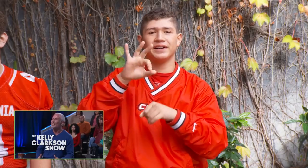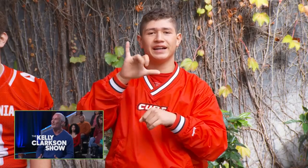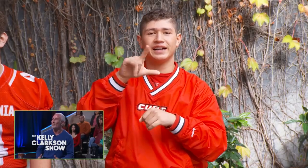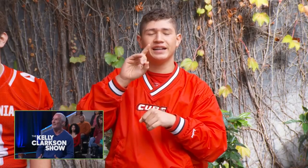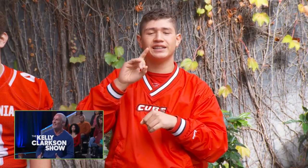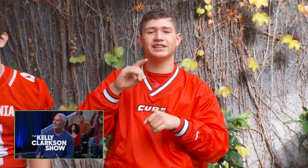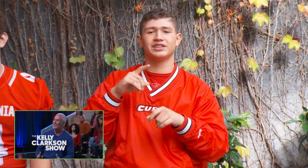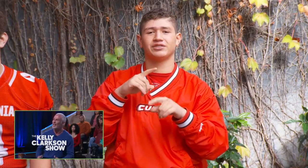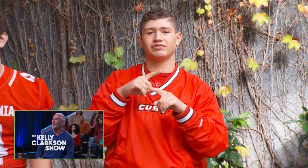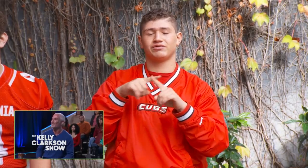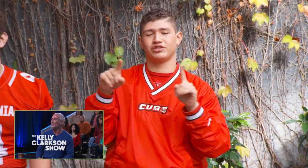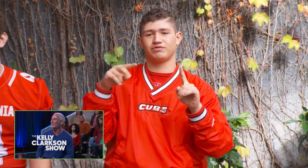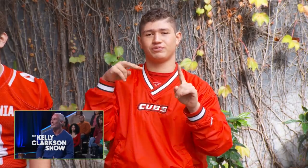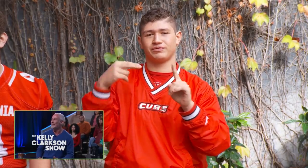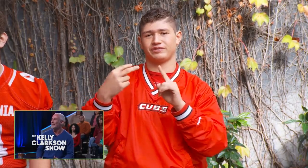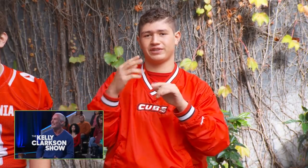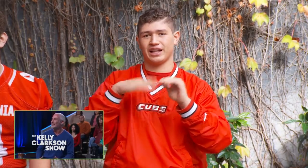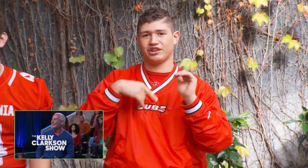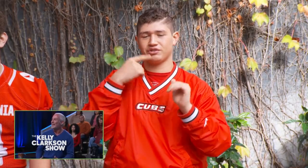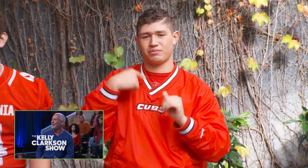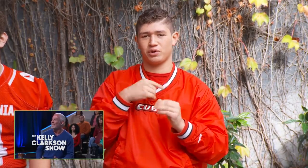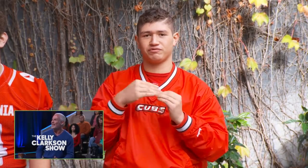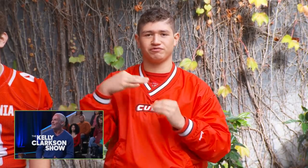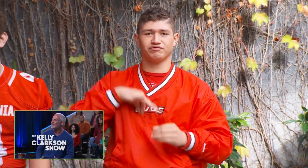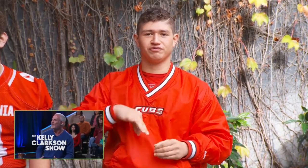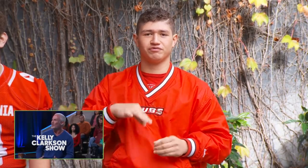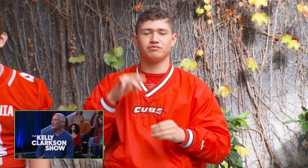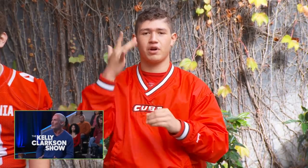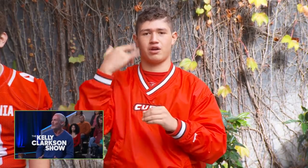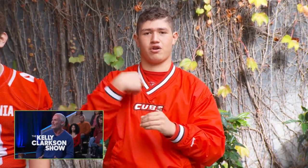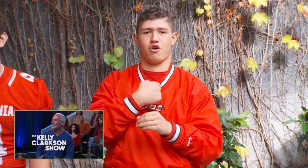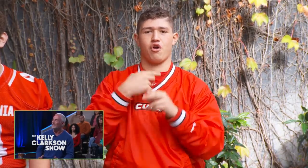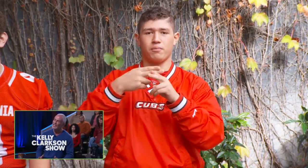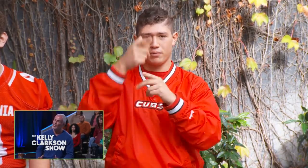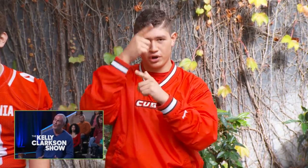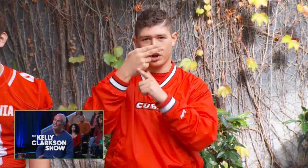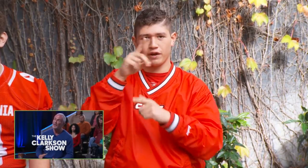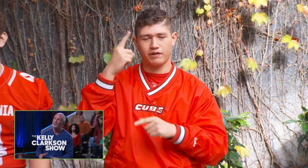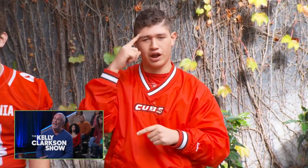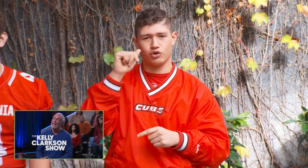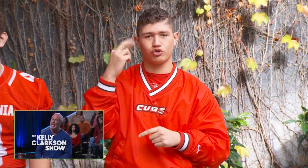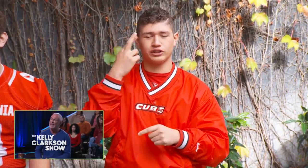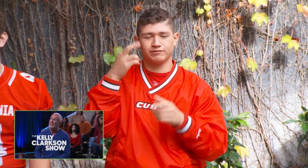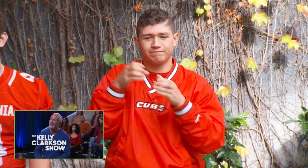if we've made a touchdown or something like that. So it's called death gain.